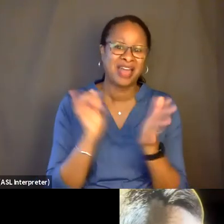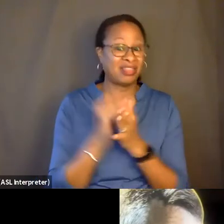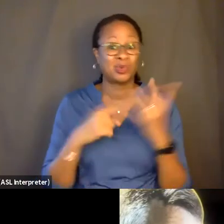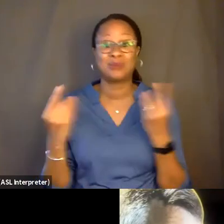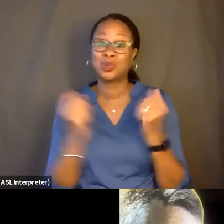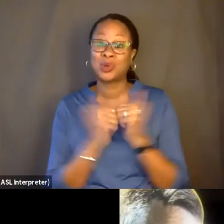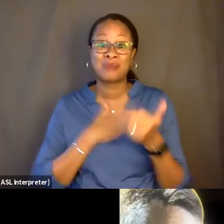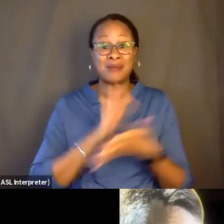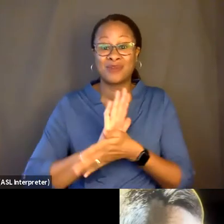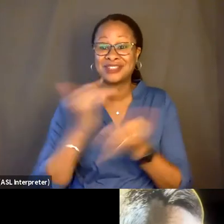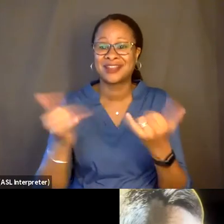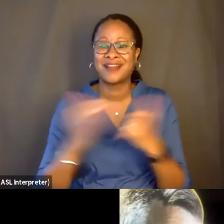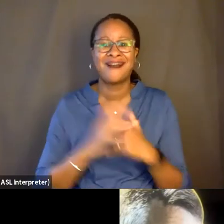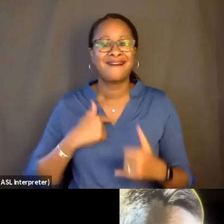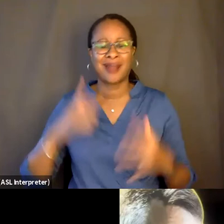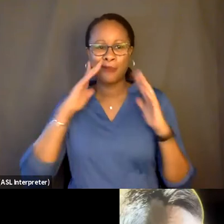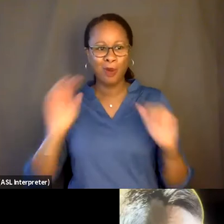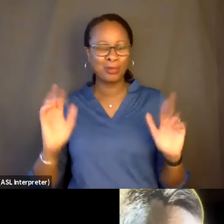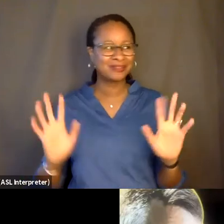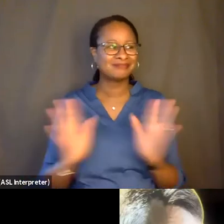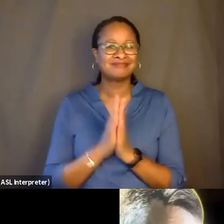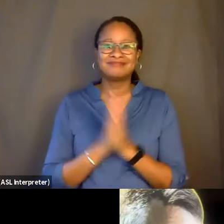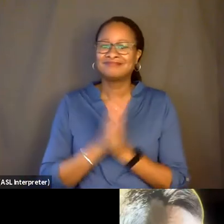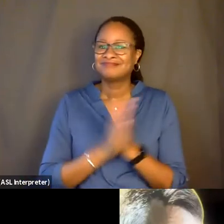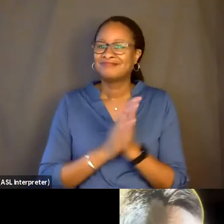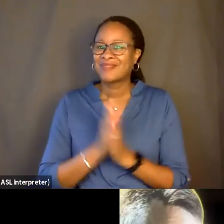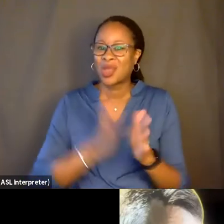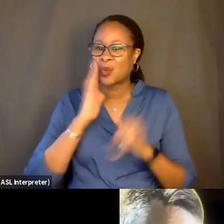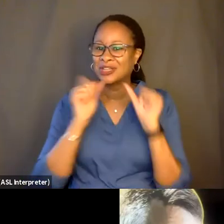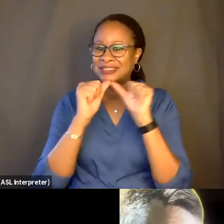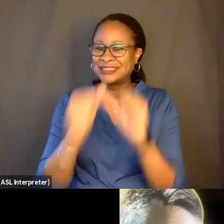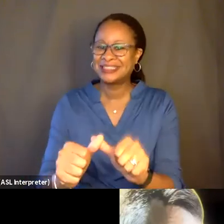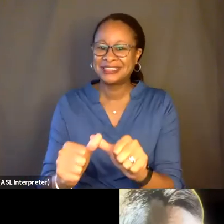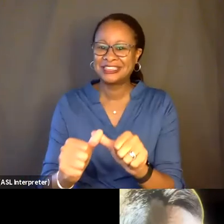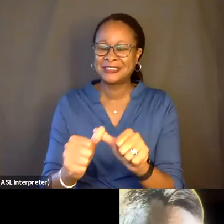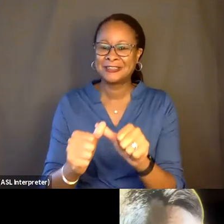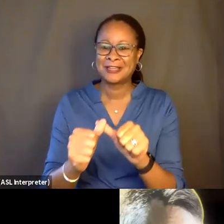And I'm hoping it will continue to be uncharacterizable,